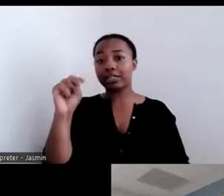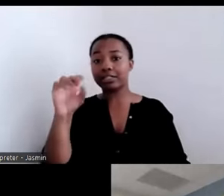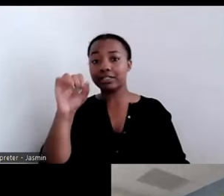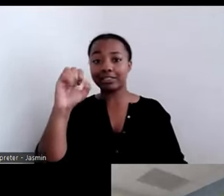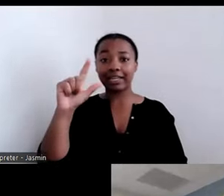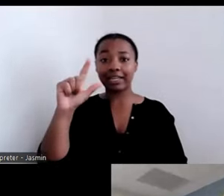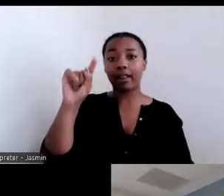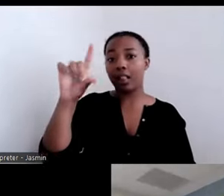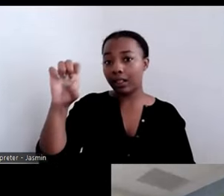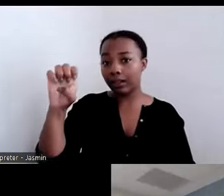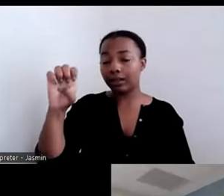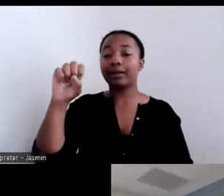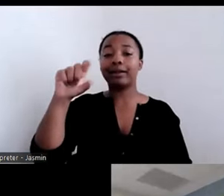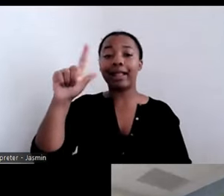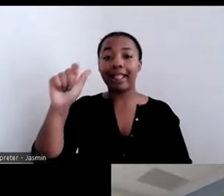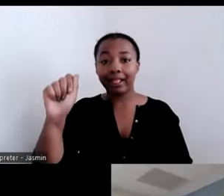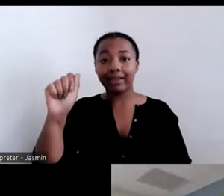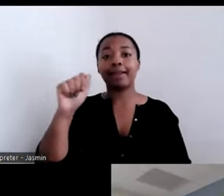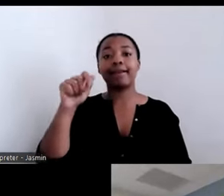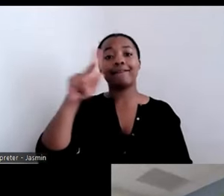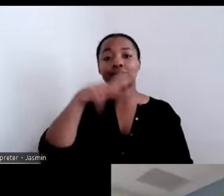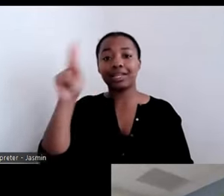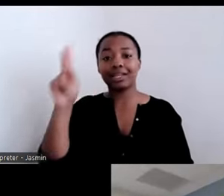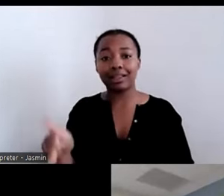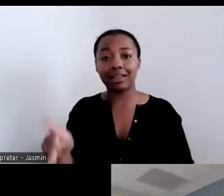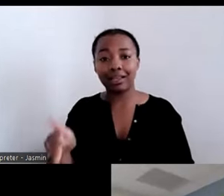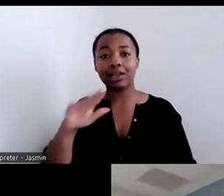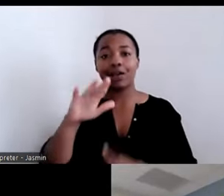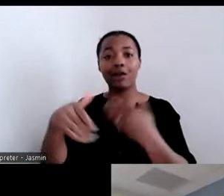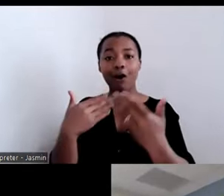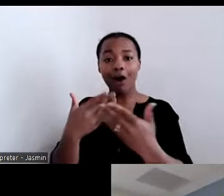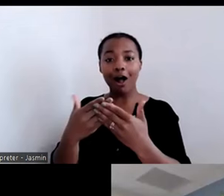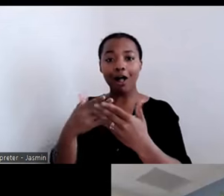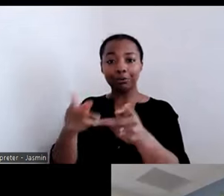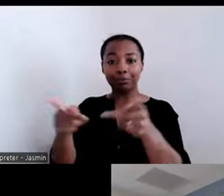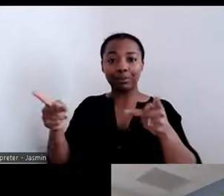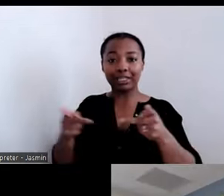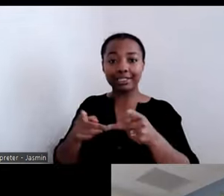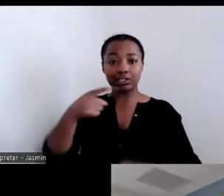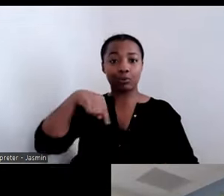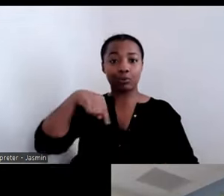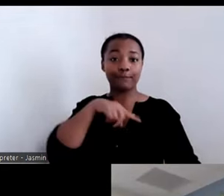Those are all places we have been carefully watching ourselves over the last few